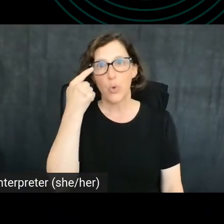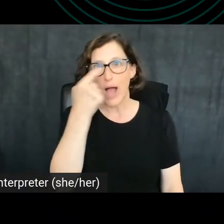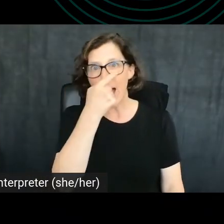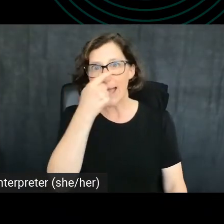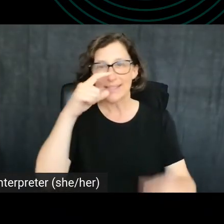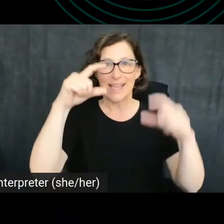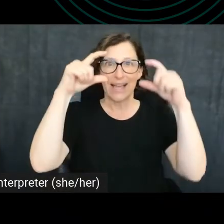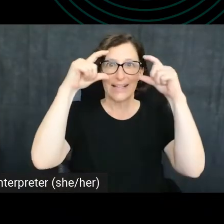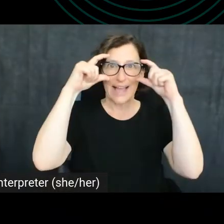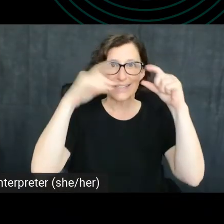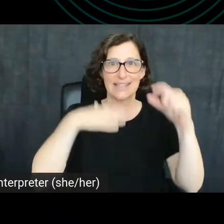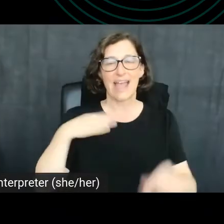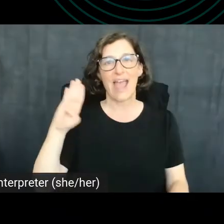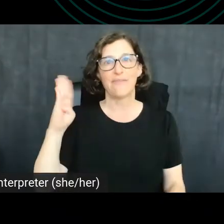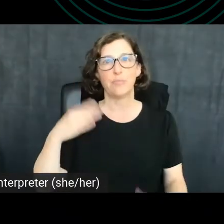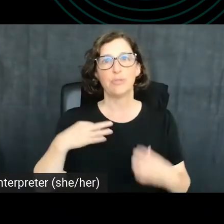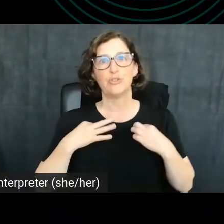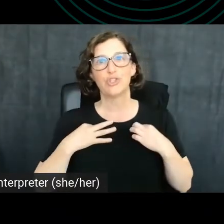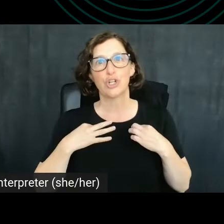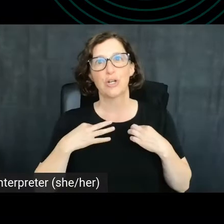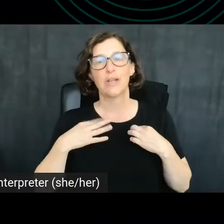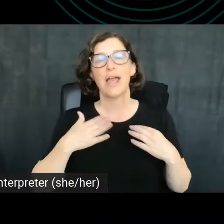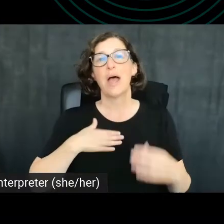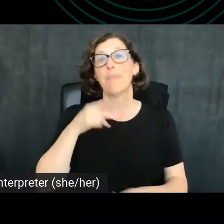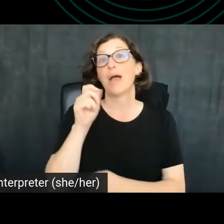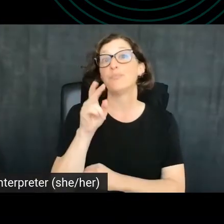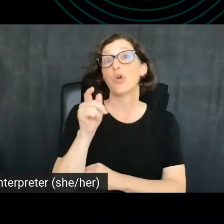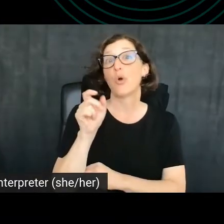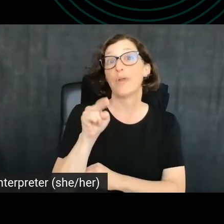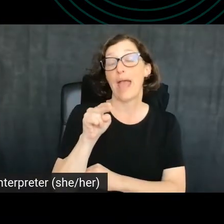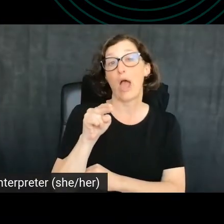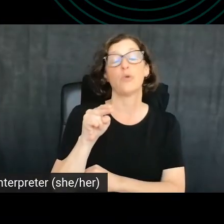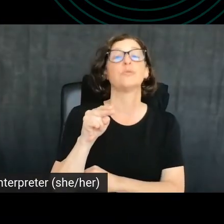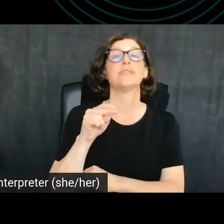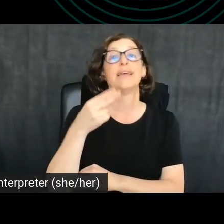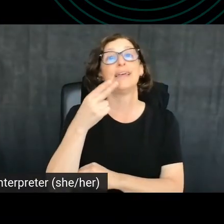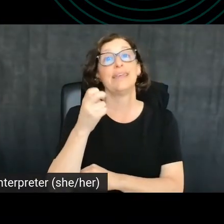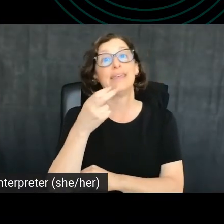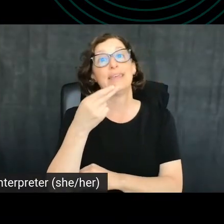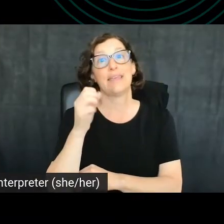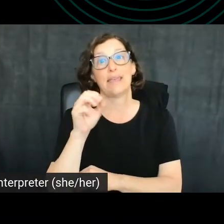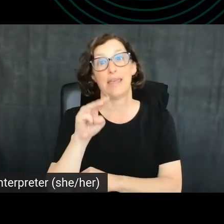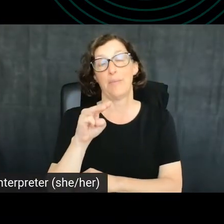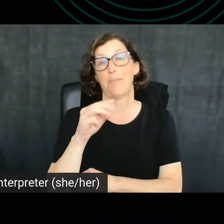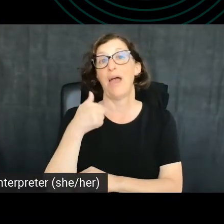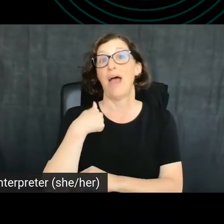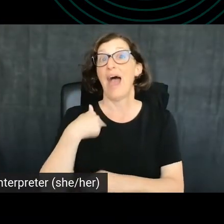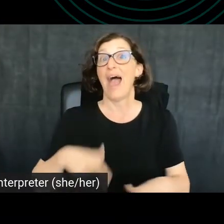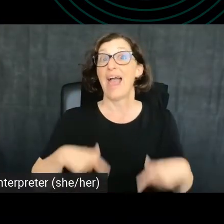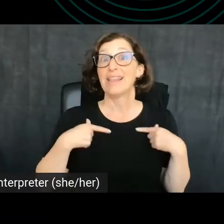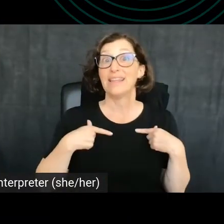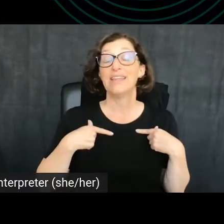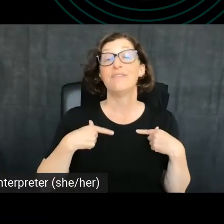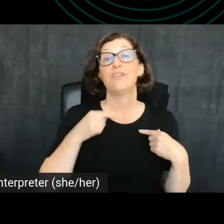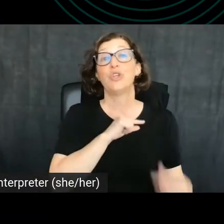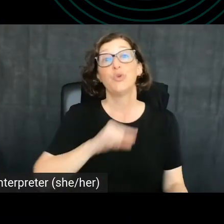I use he/him pronouns and I'm speaking to you from Astoria in New York, which is on the traditional lands of the Munsee Lenape people.